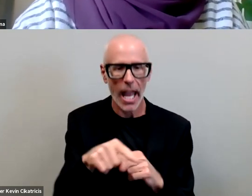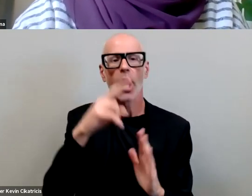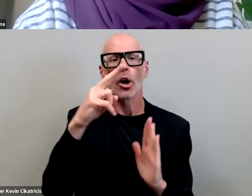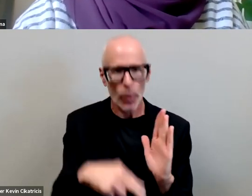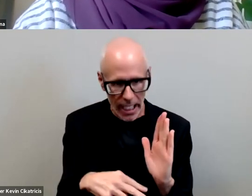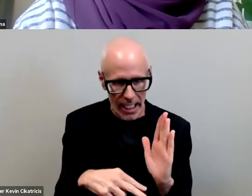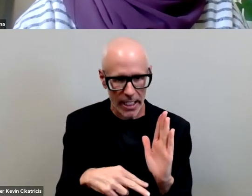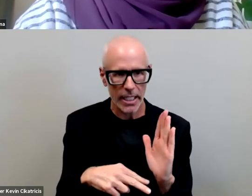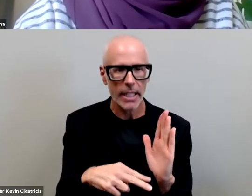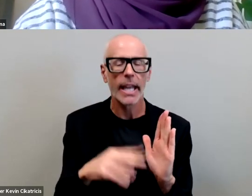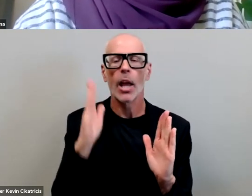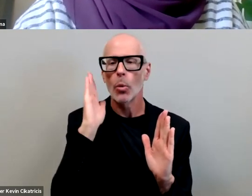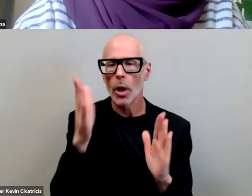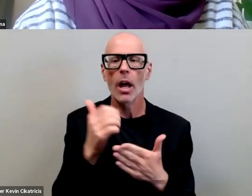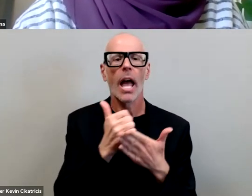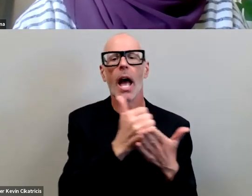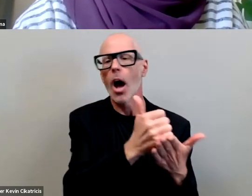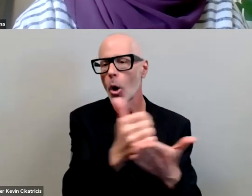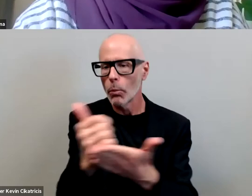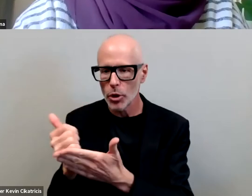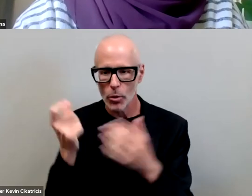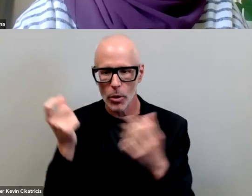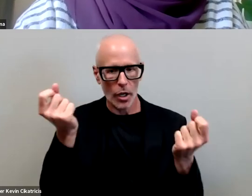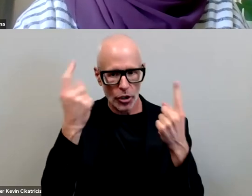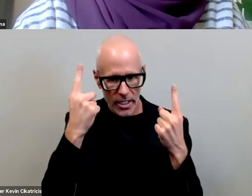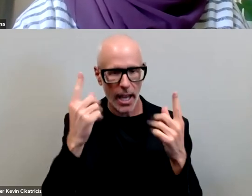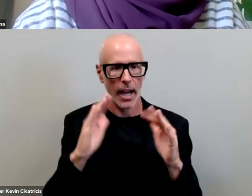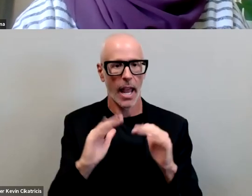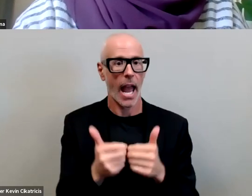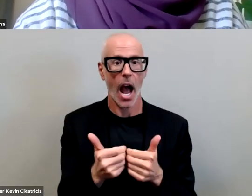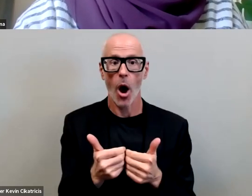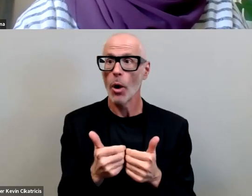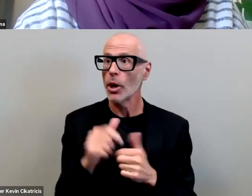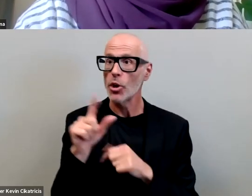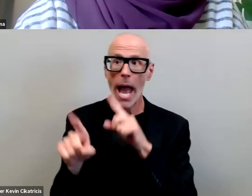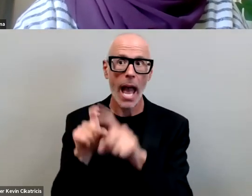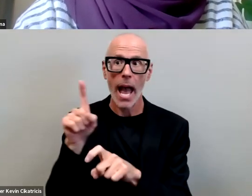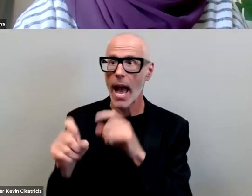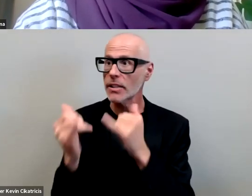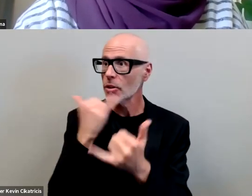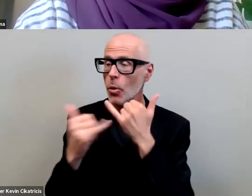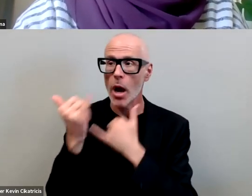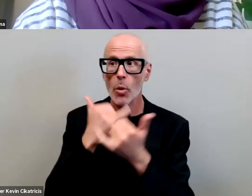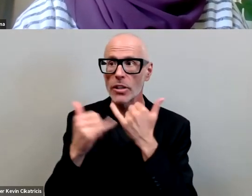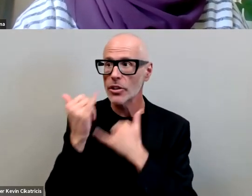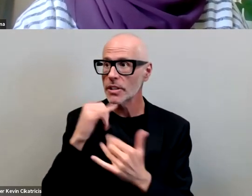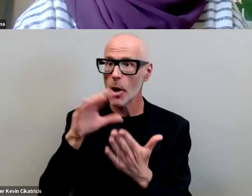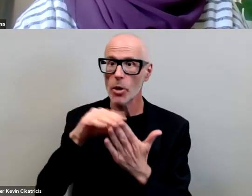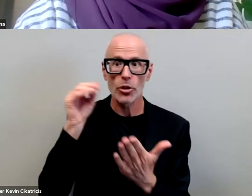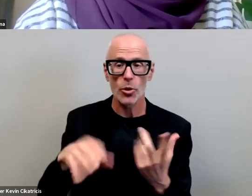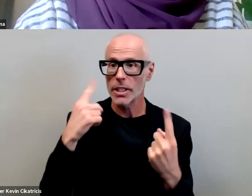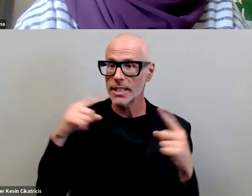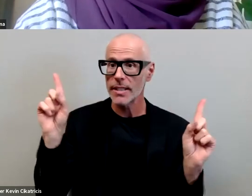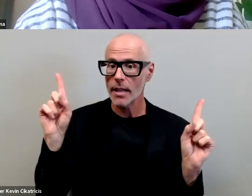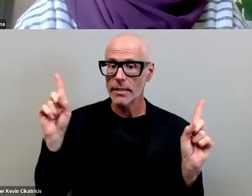going to help you understand how we ask the wrong questions about student success and how we're not